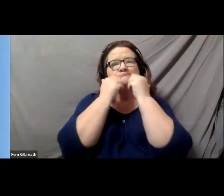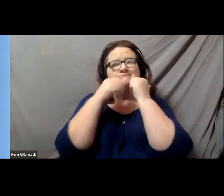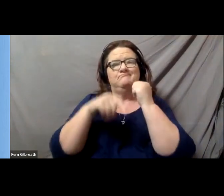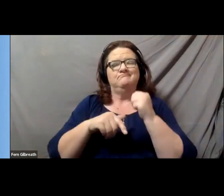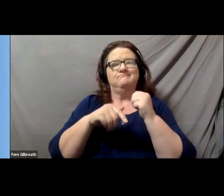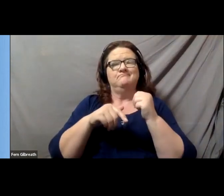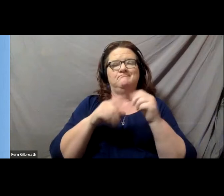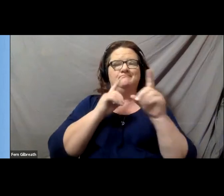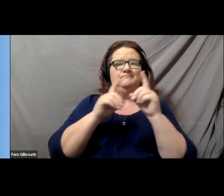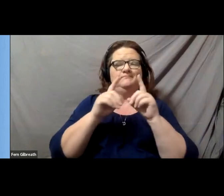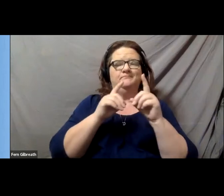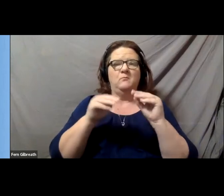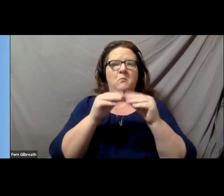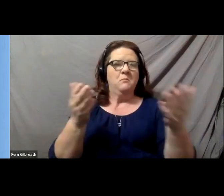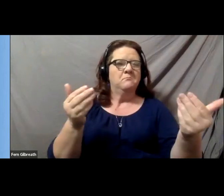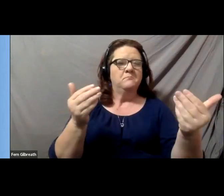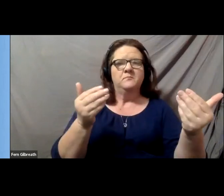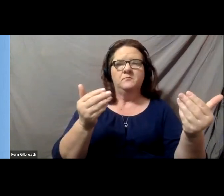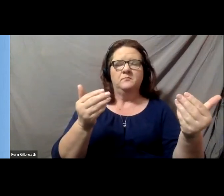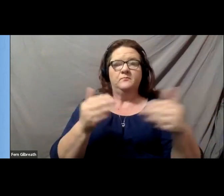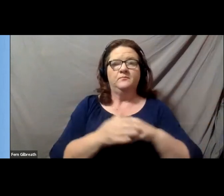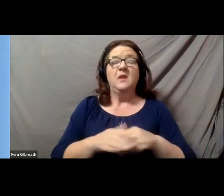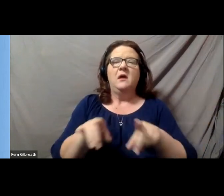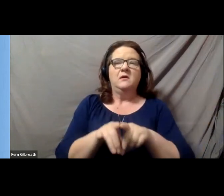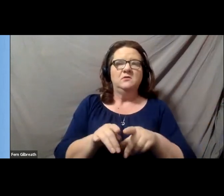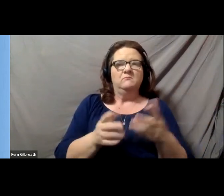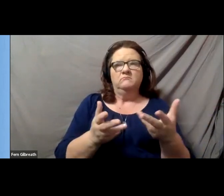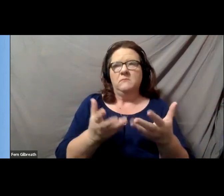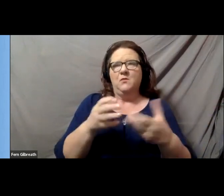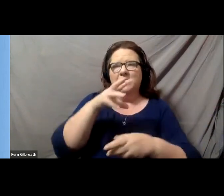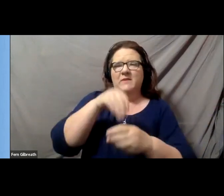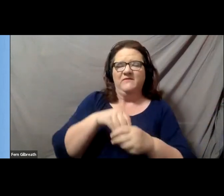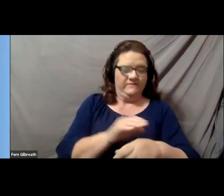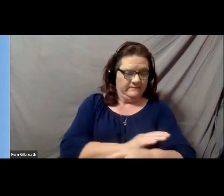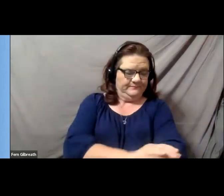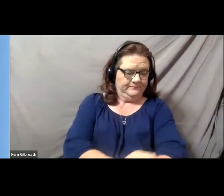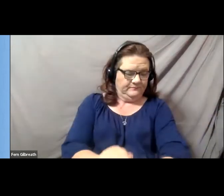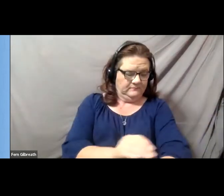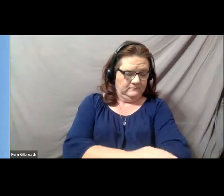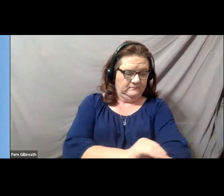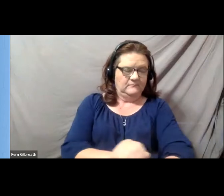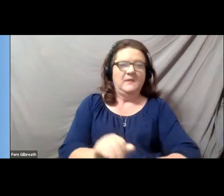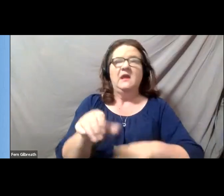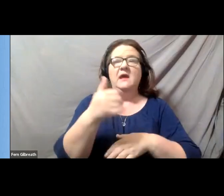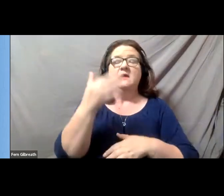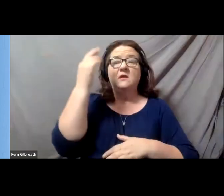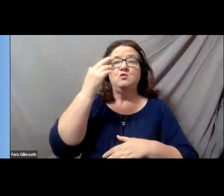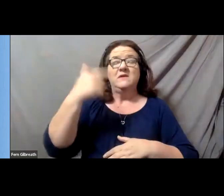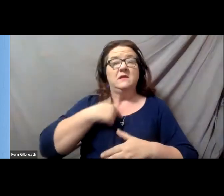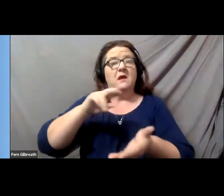And I wanted a front row seat. Another reason why I wanted to host tonight's event is that I am a nurse educator.